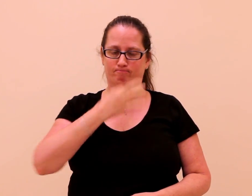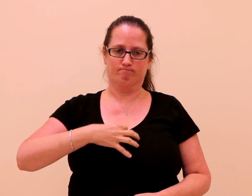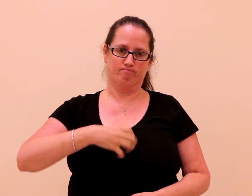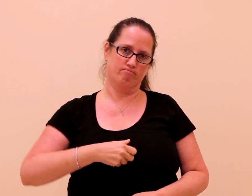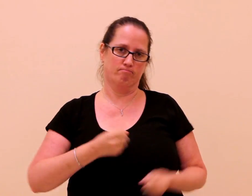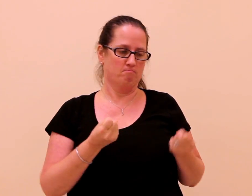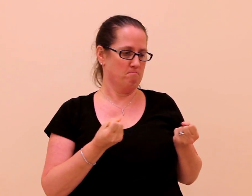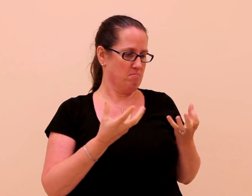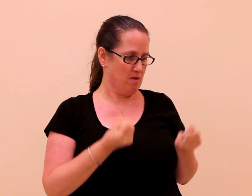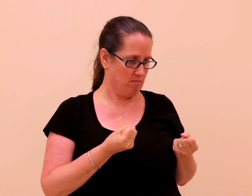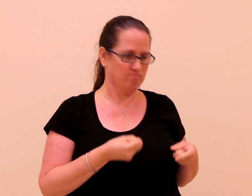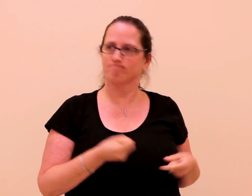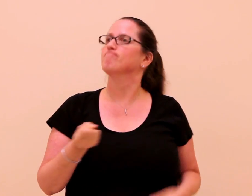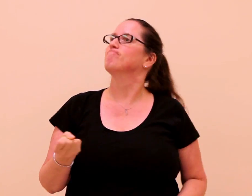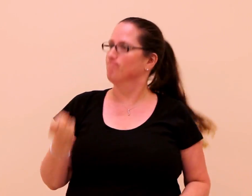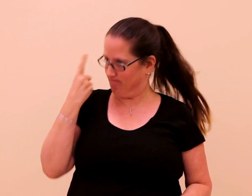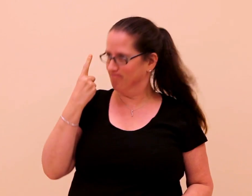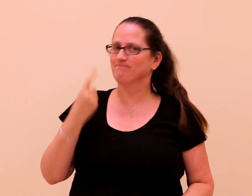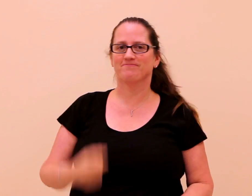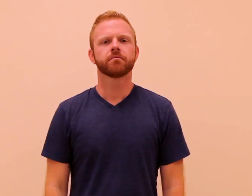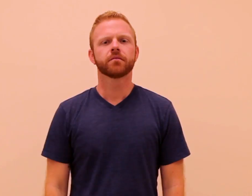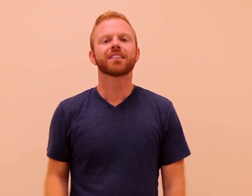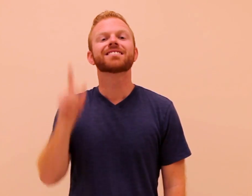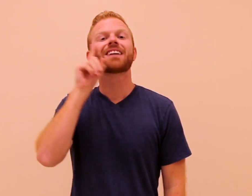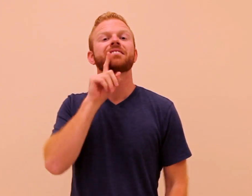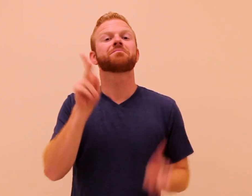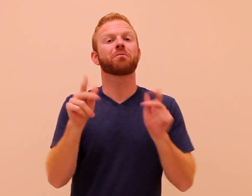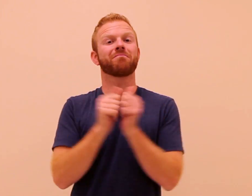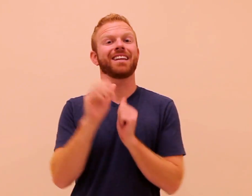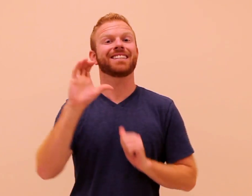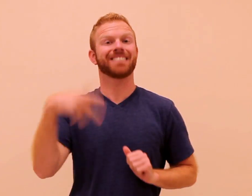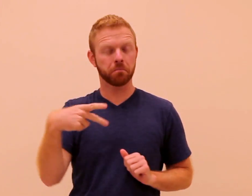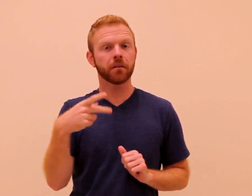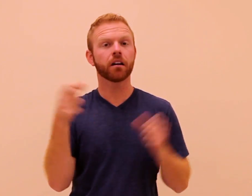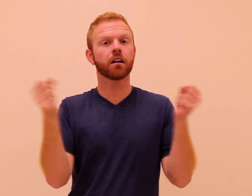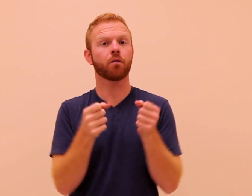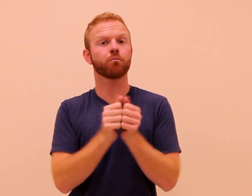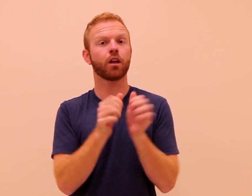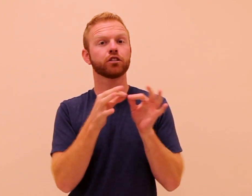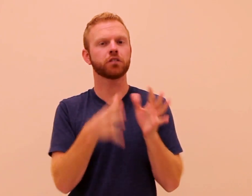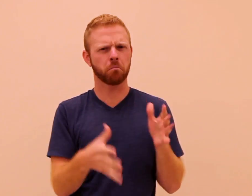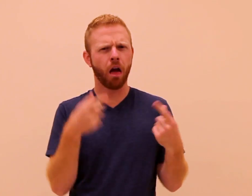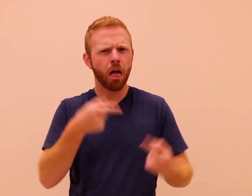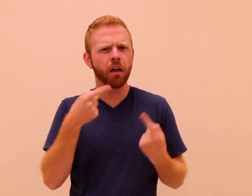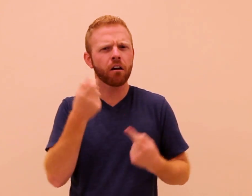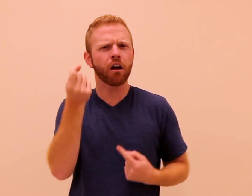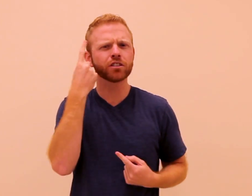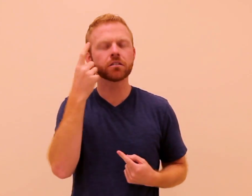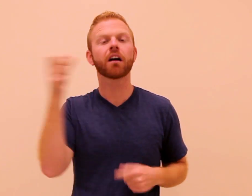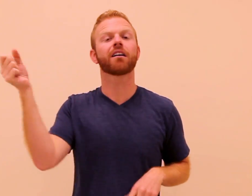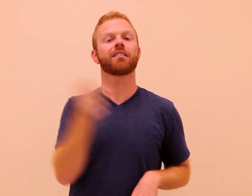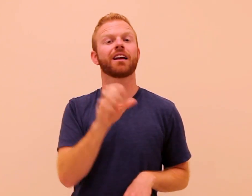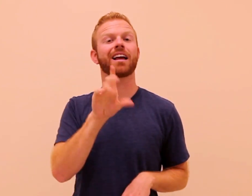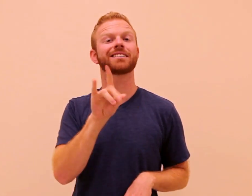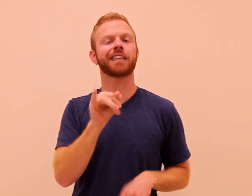language most readily understood by consumers. A hearing interpreter will struggle to understand a Deaf person with cerebral palsy. CDI has the professional